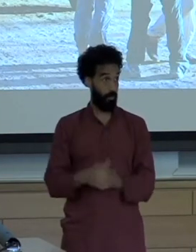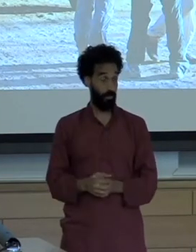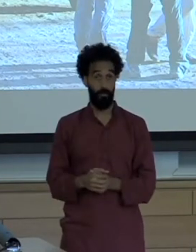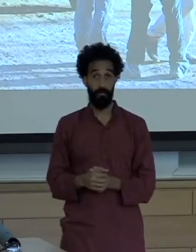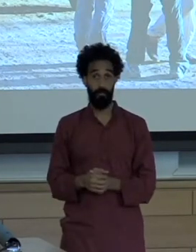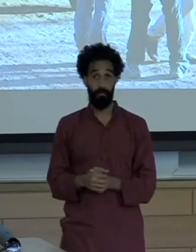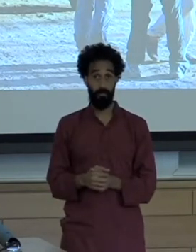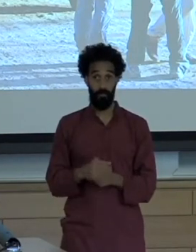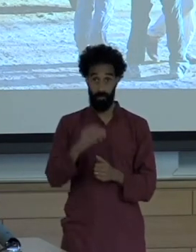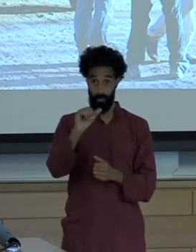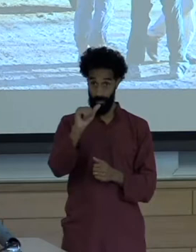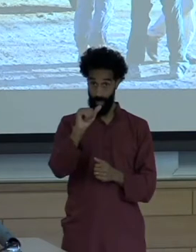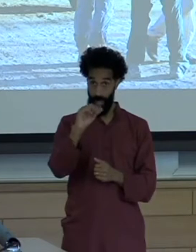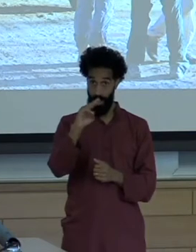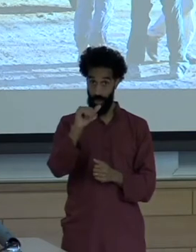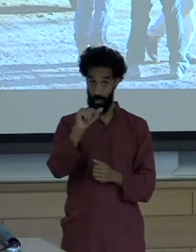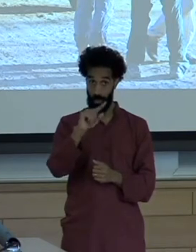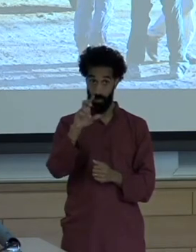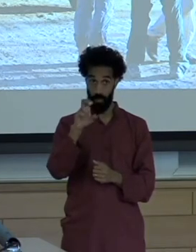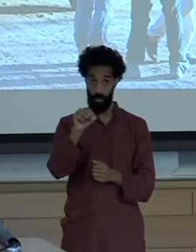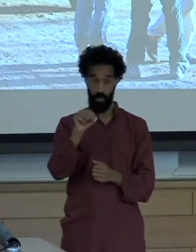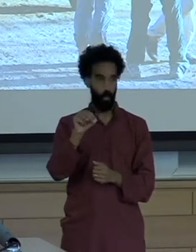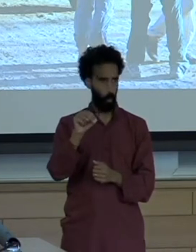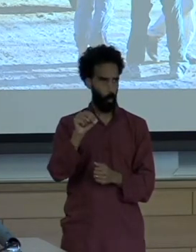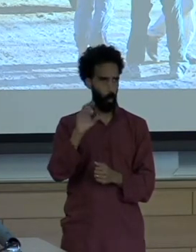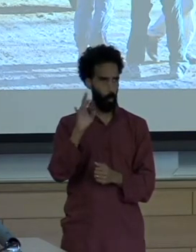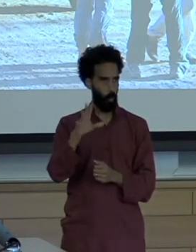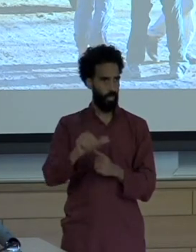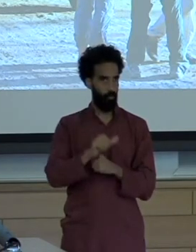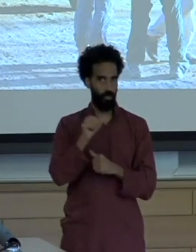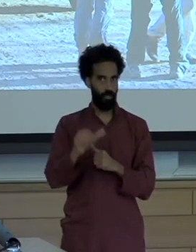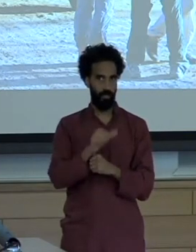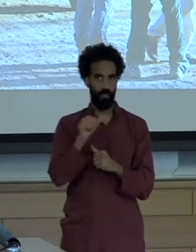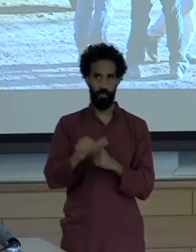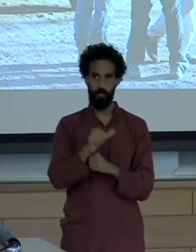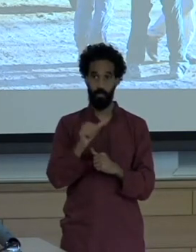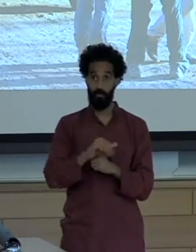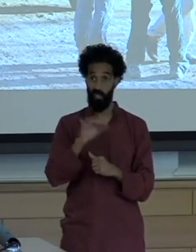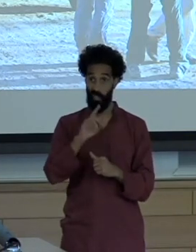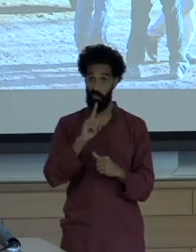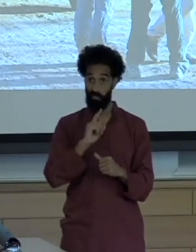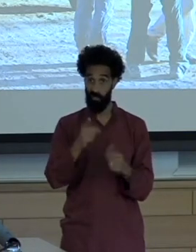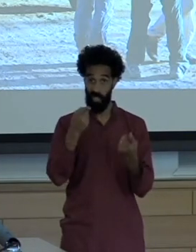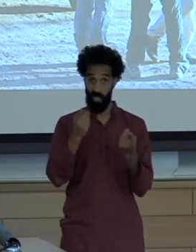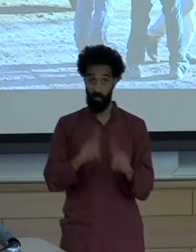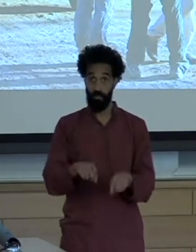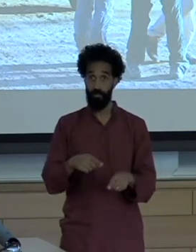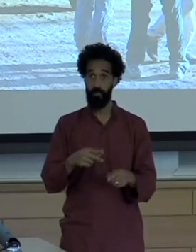The Amazon can present a physical danger, right? So that is also deterrent to the journalists and the reporters